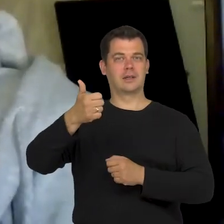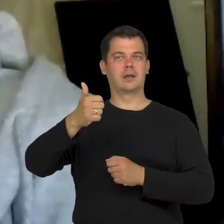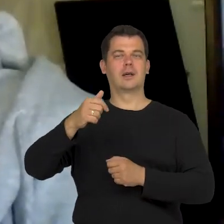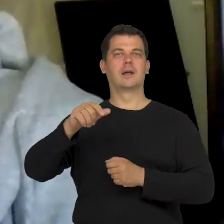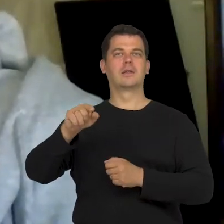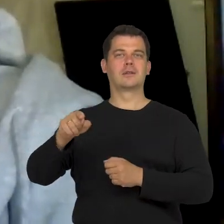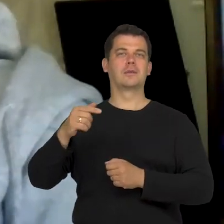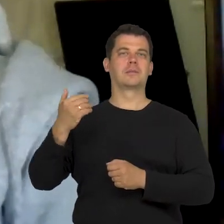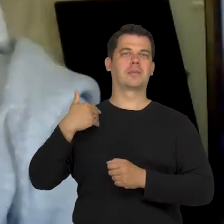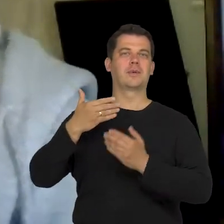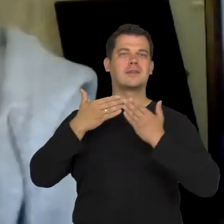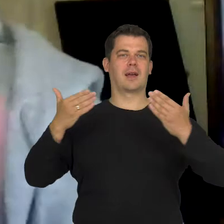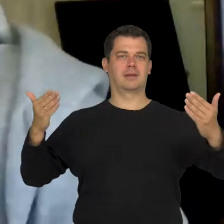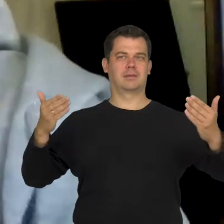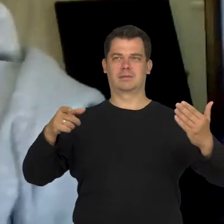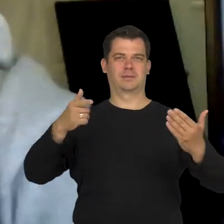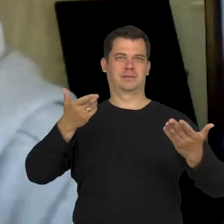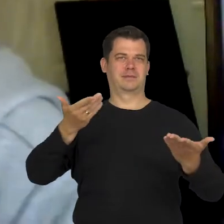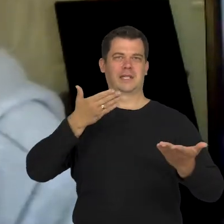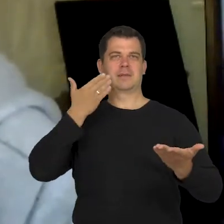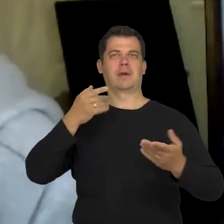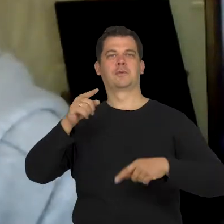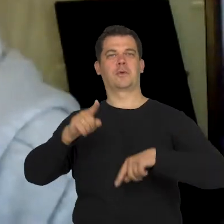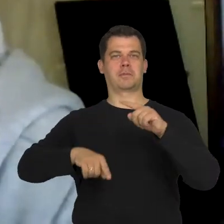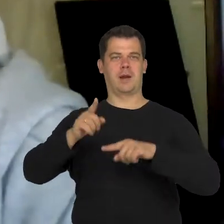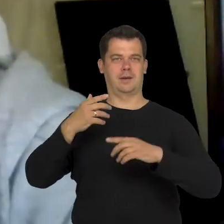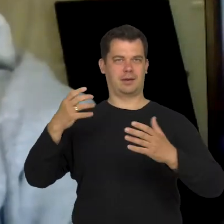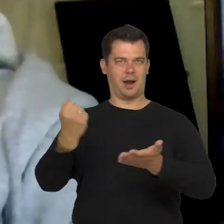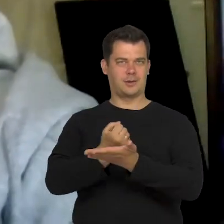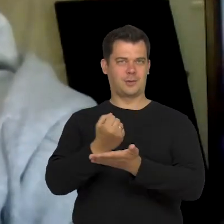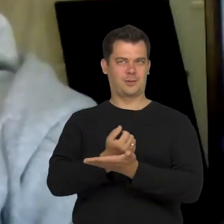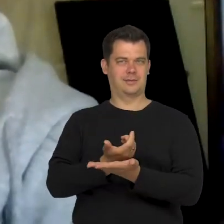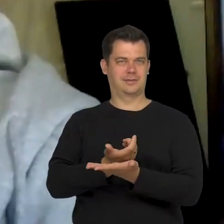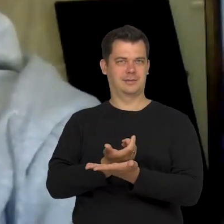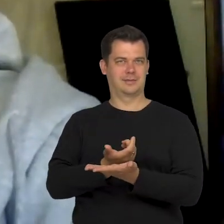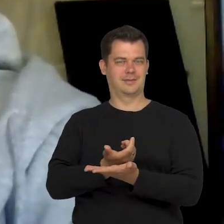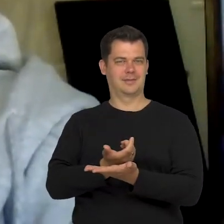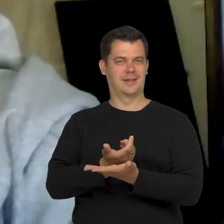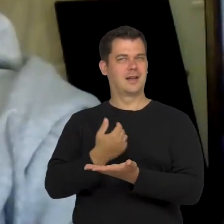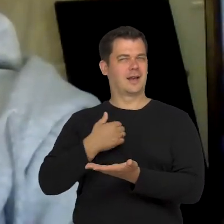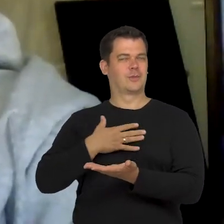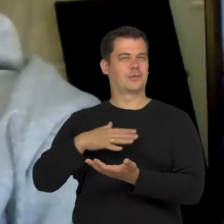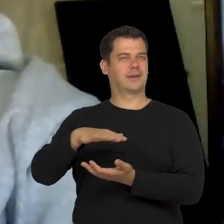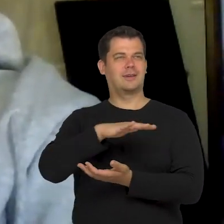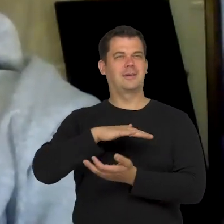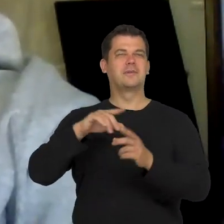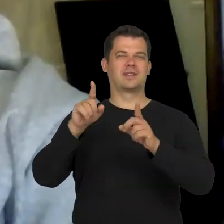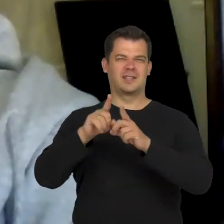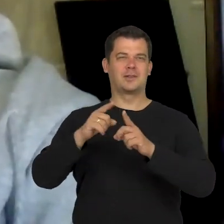where there aren't any normal actors. In my work environment, people also said